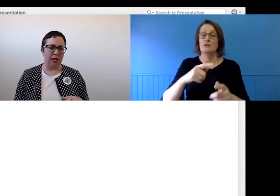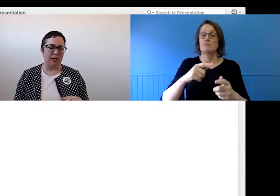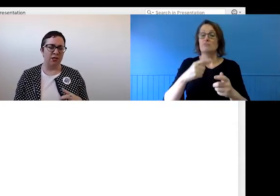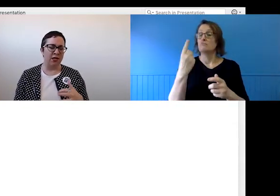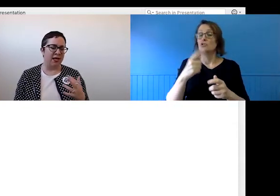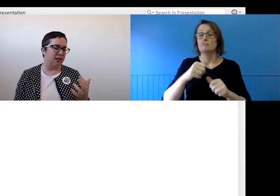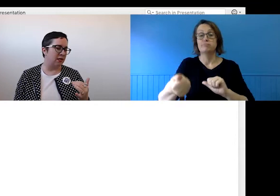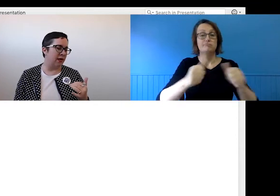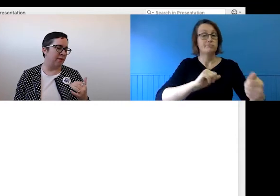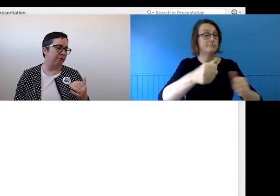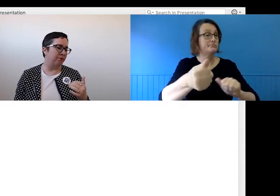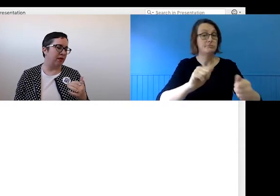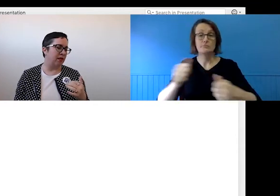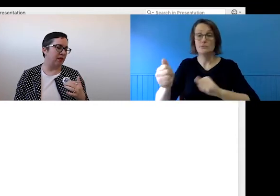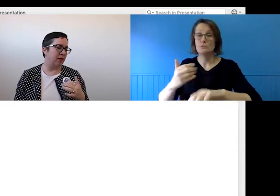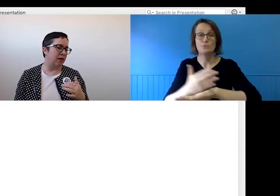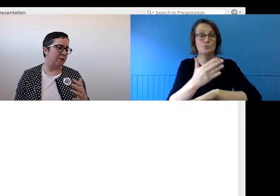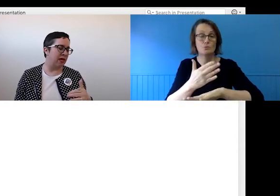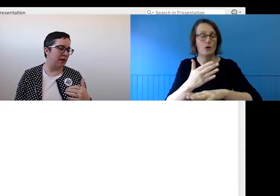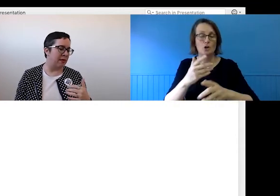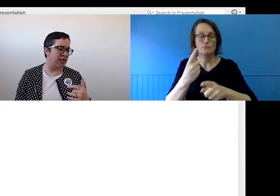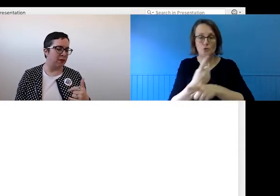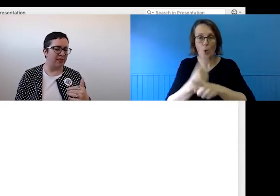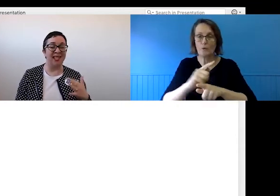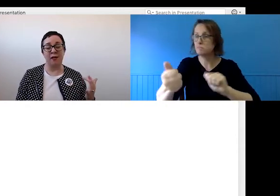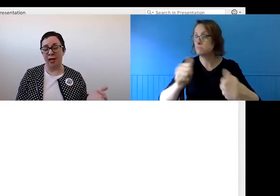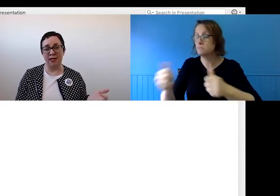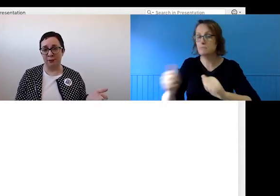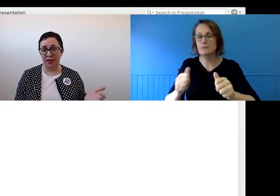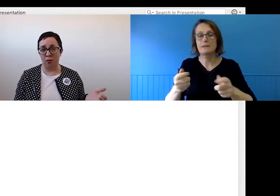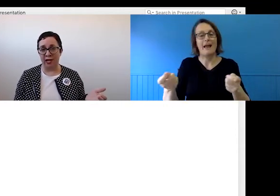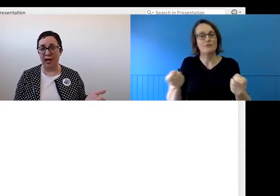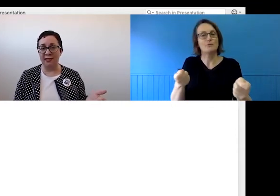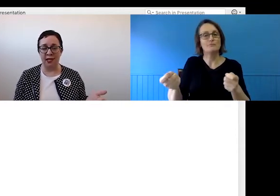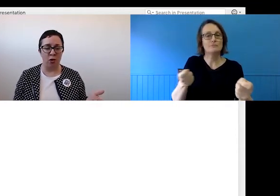That can be managed by simply avoiding